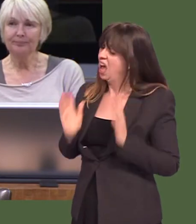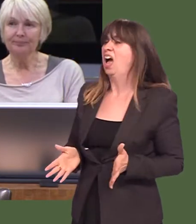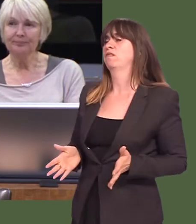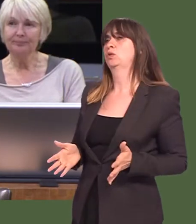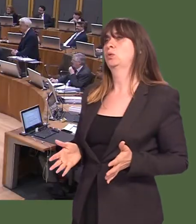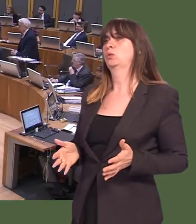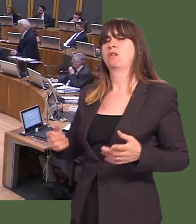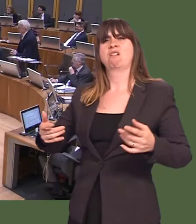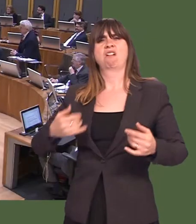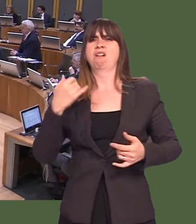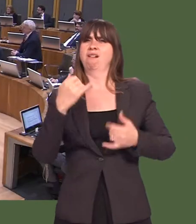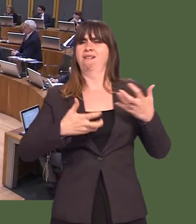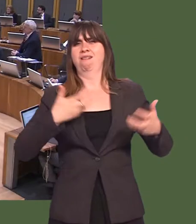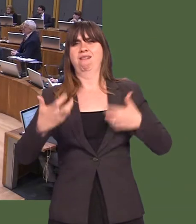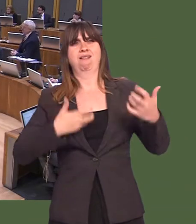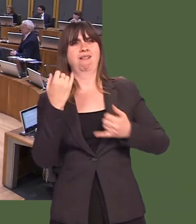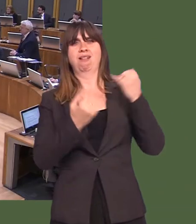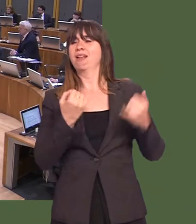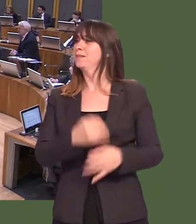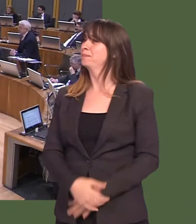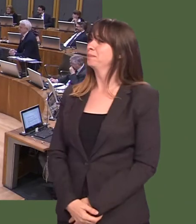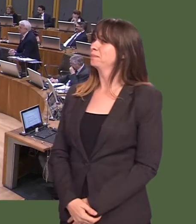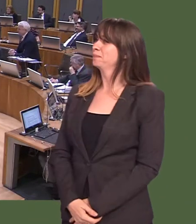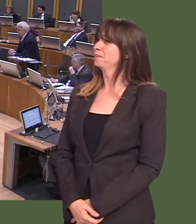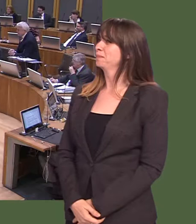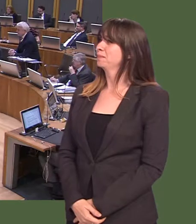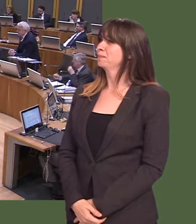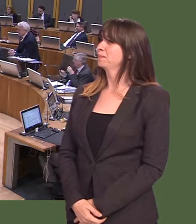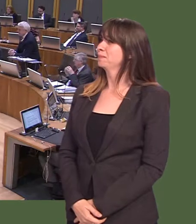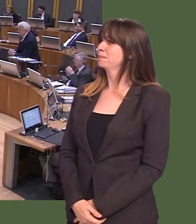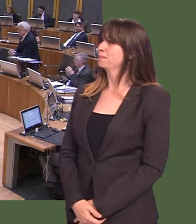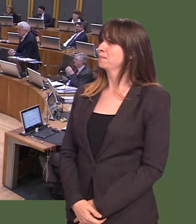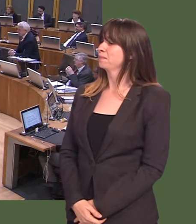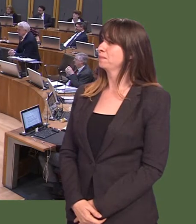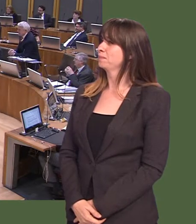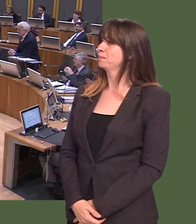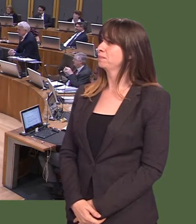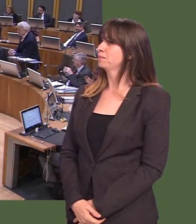Y Llywydd / The Llywydd: Okay.